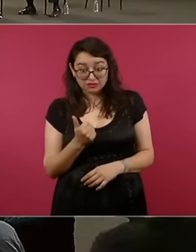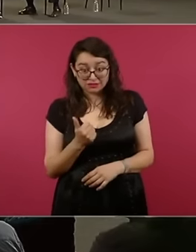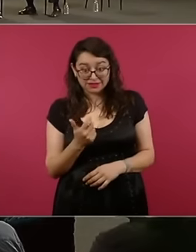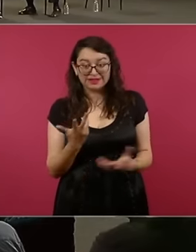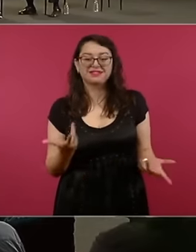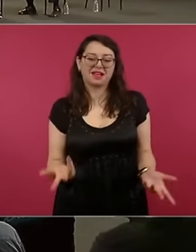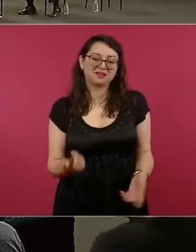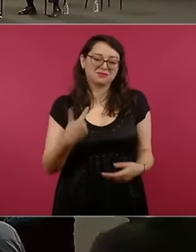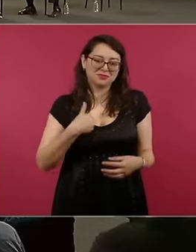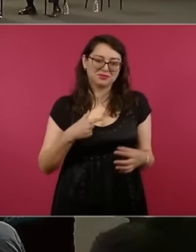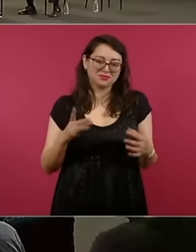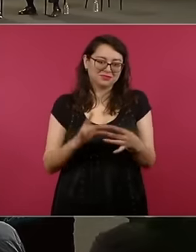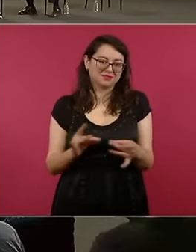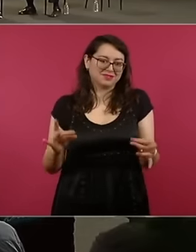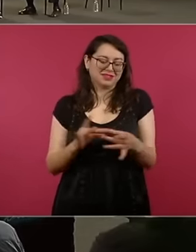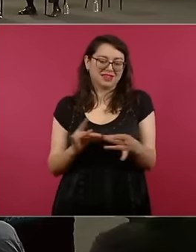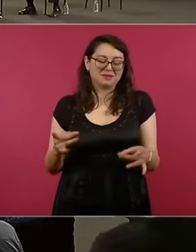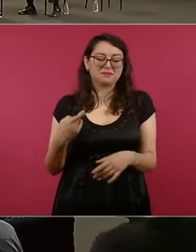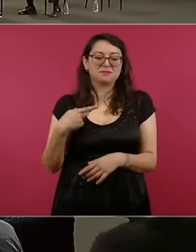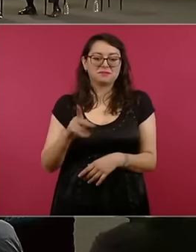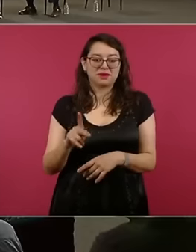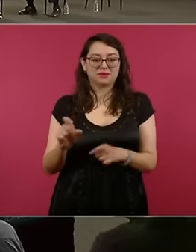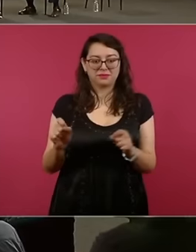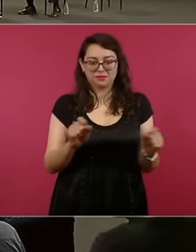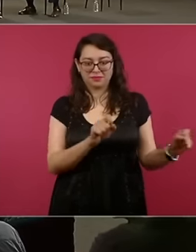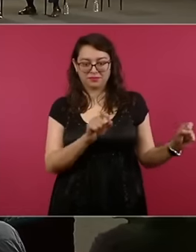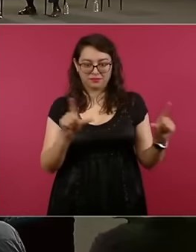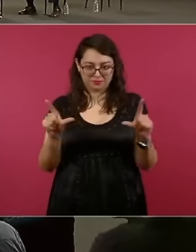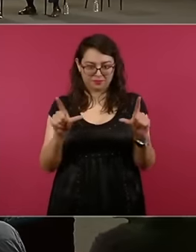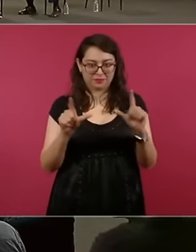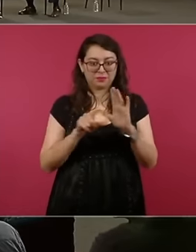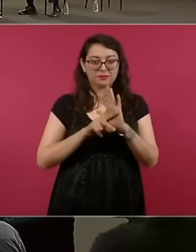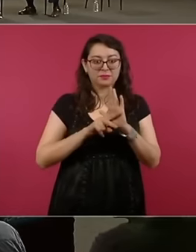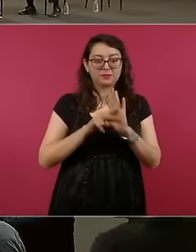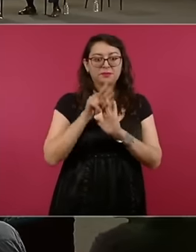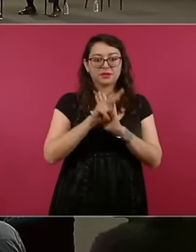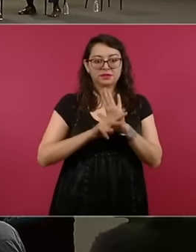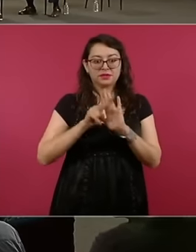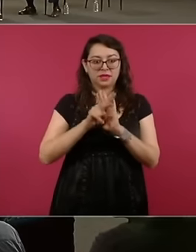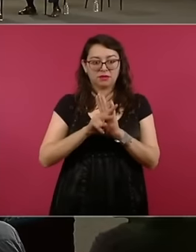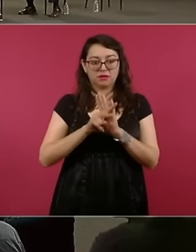It was there but well I want to show you this this telescope that is here on one side is the